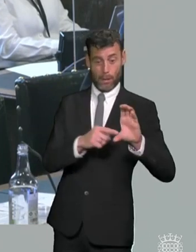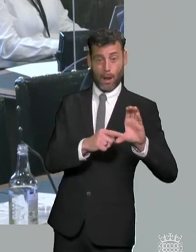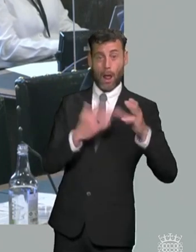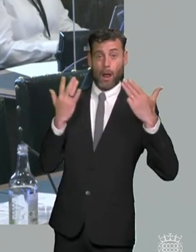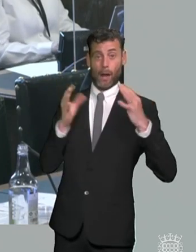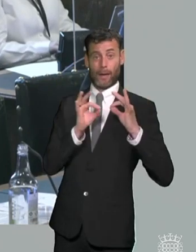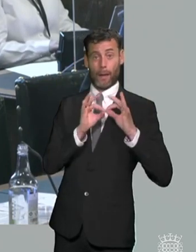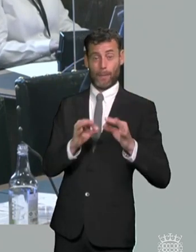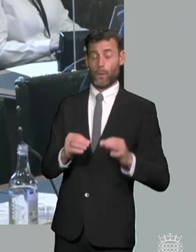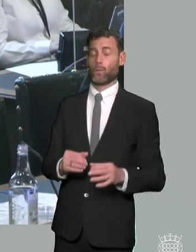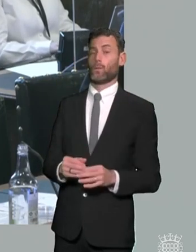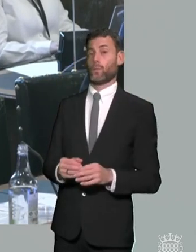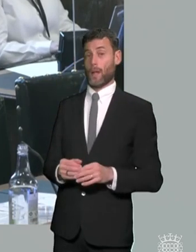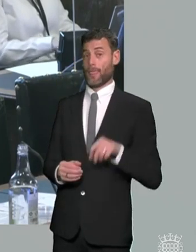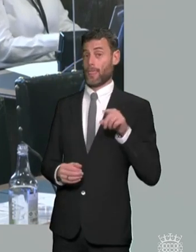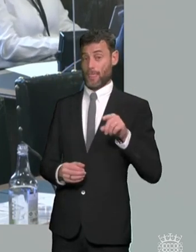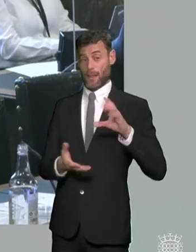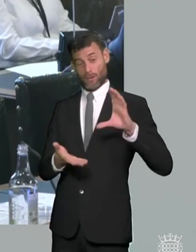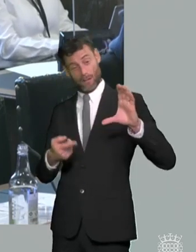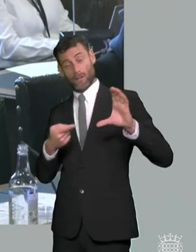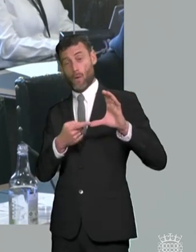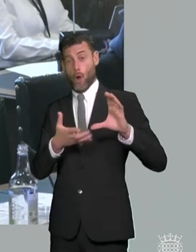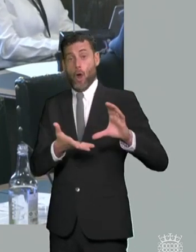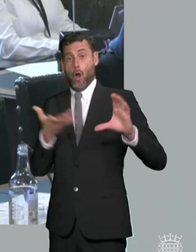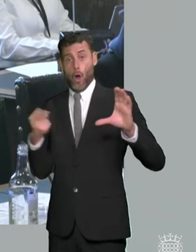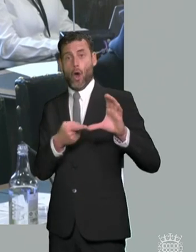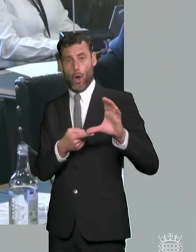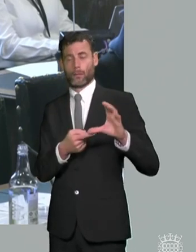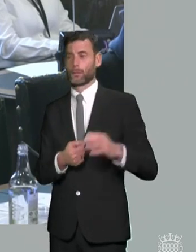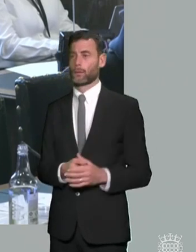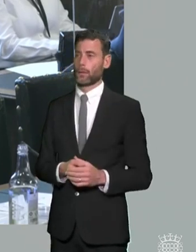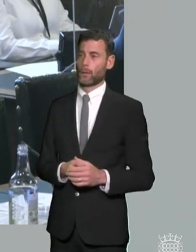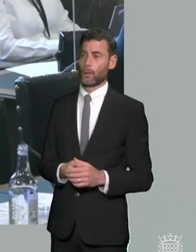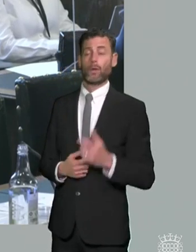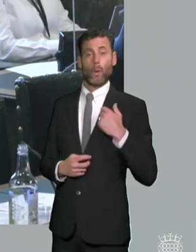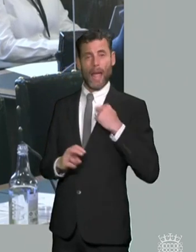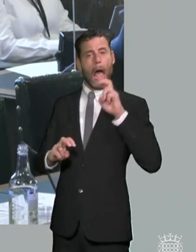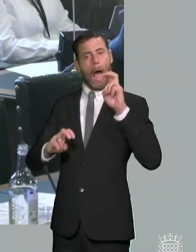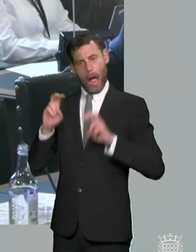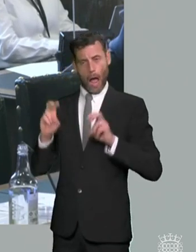to as well as arguing the funding case we have also got to look for efficiencies